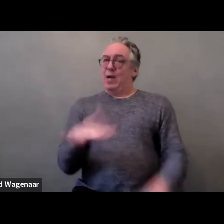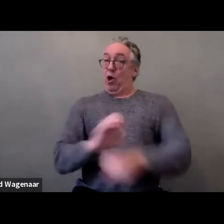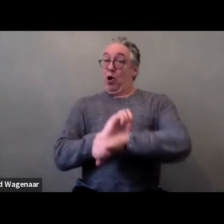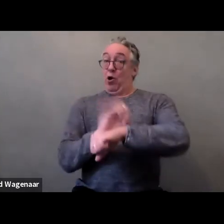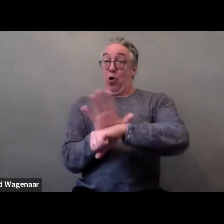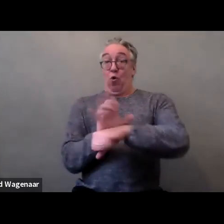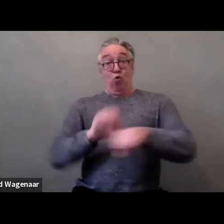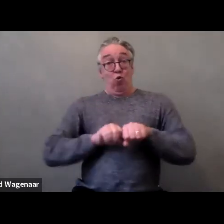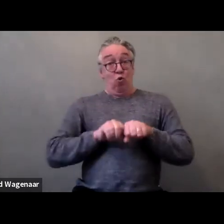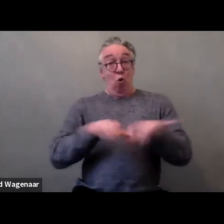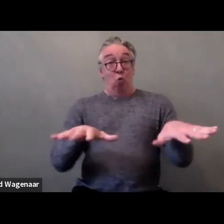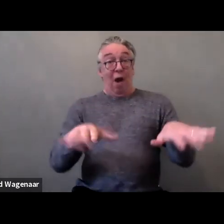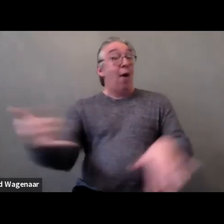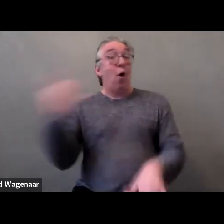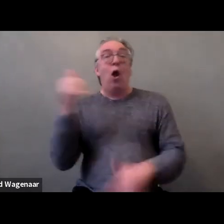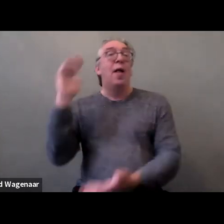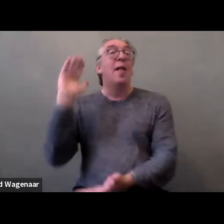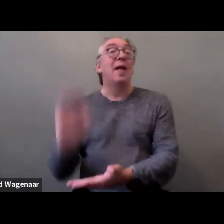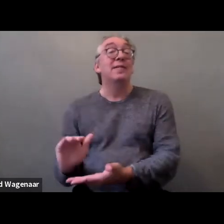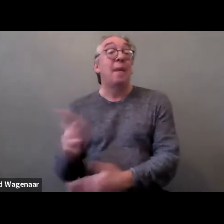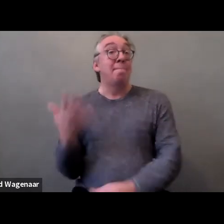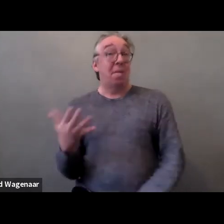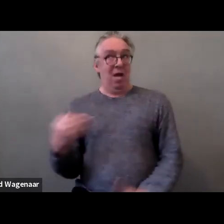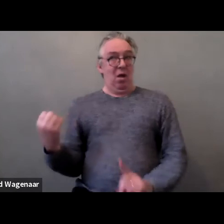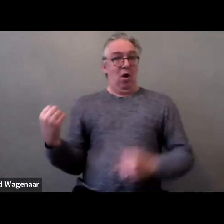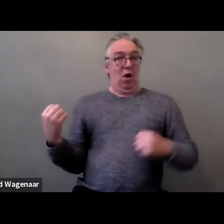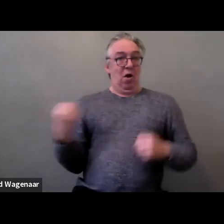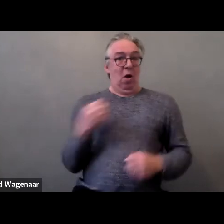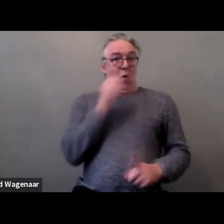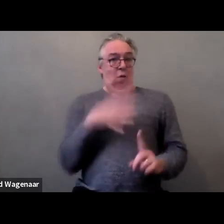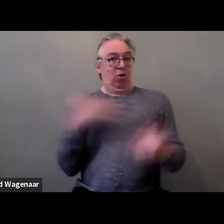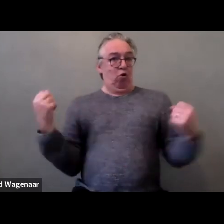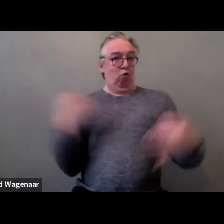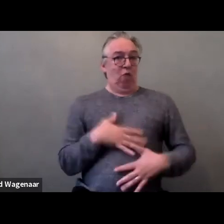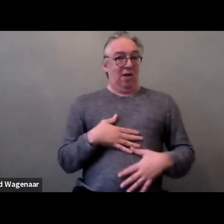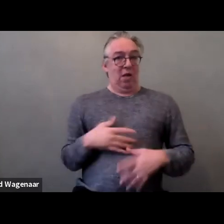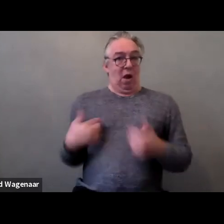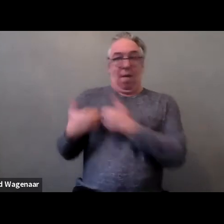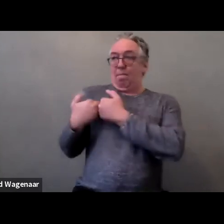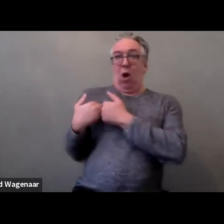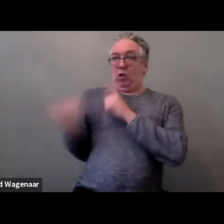maybe because they were afraid of their partner who was in the same place as them.